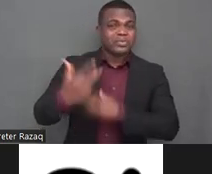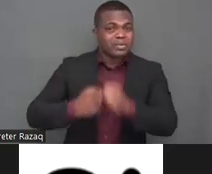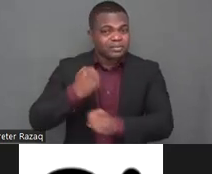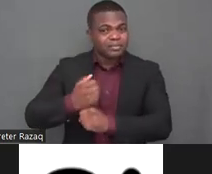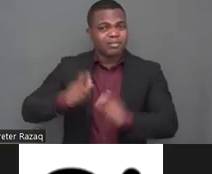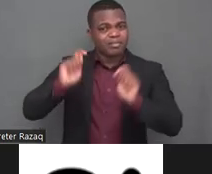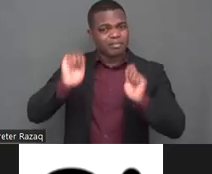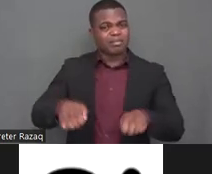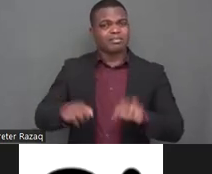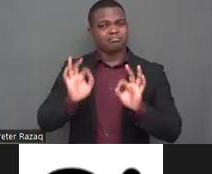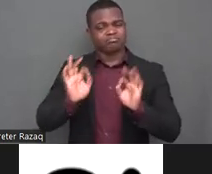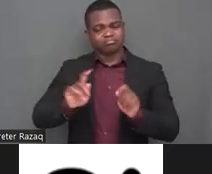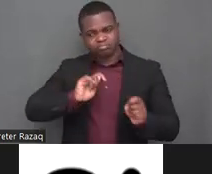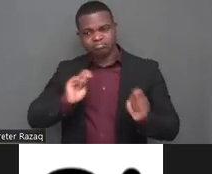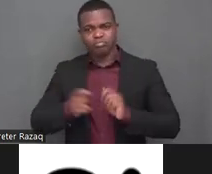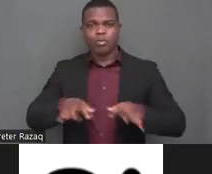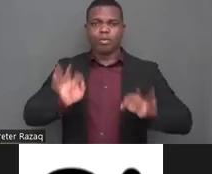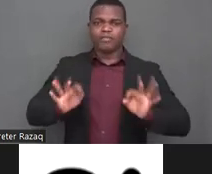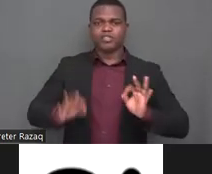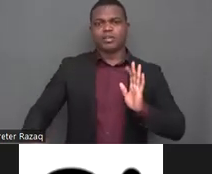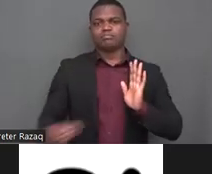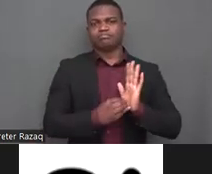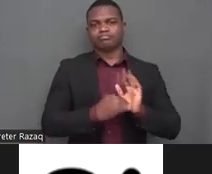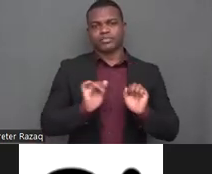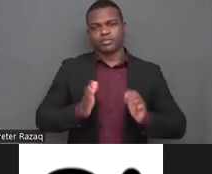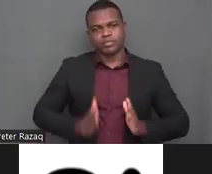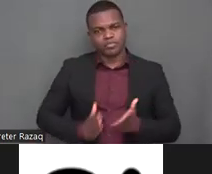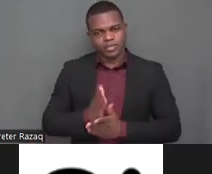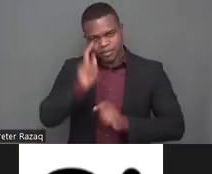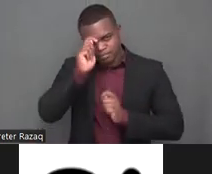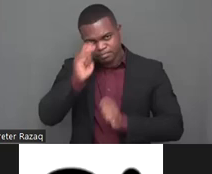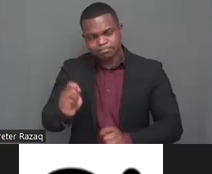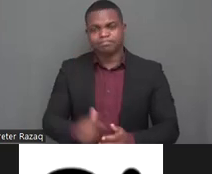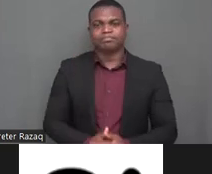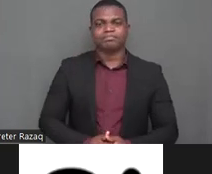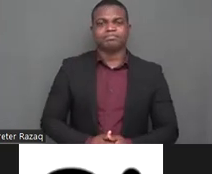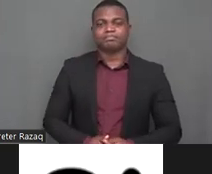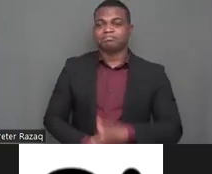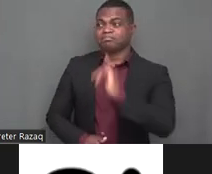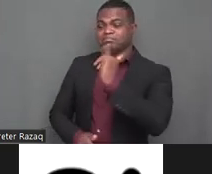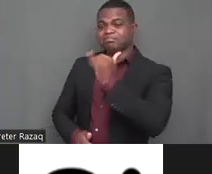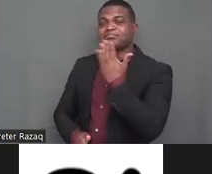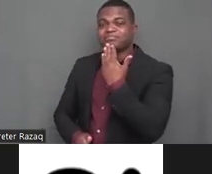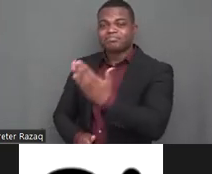yeah thank you molani i remember that the fact that we fought together and it's very